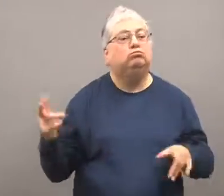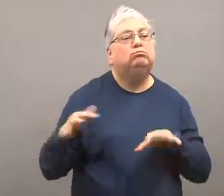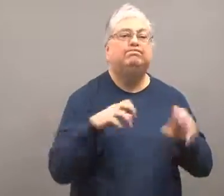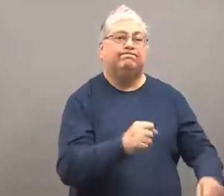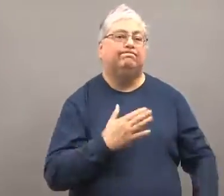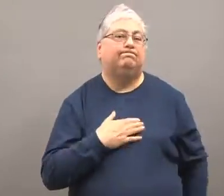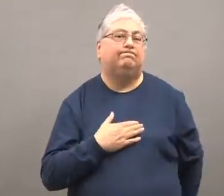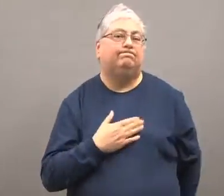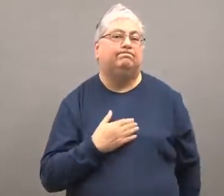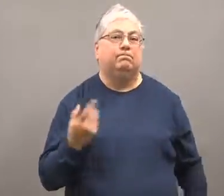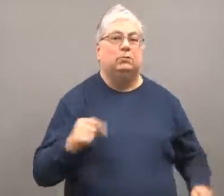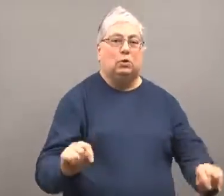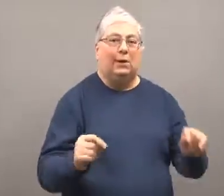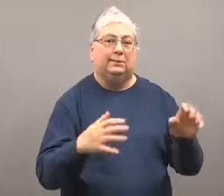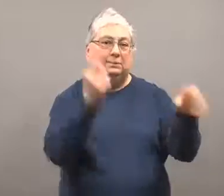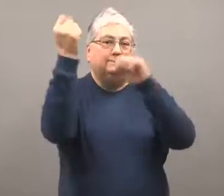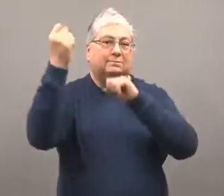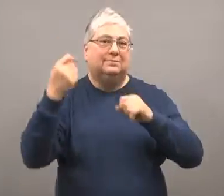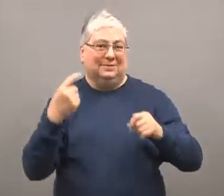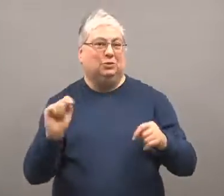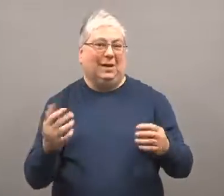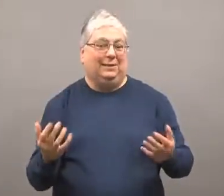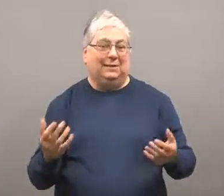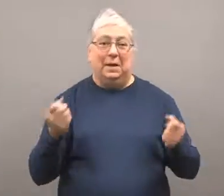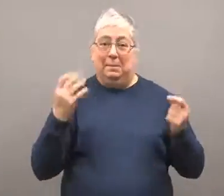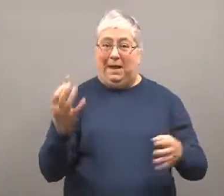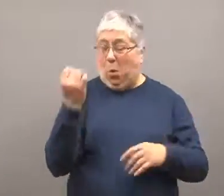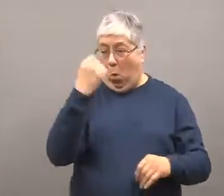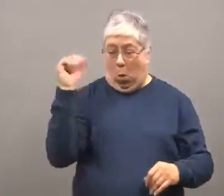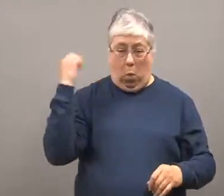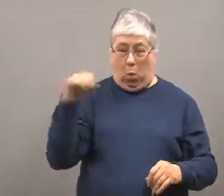The Russians want to claim that territory.